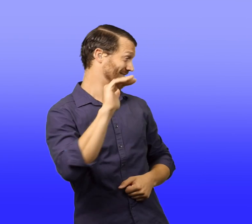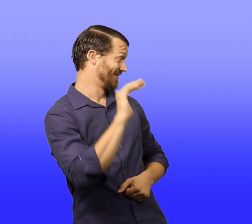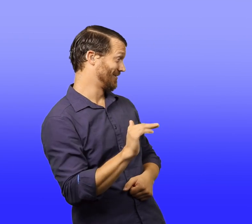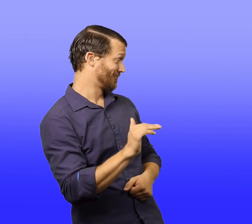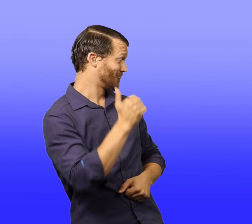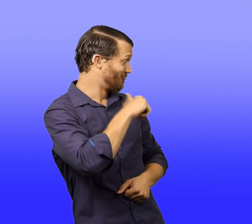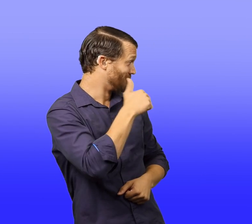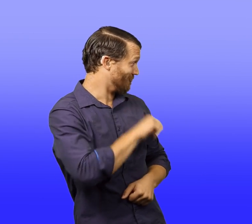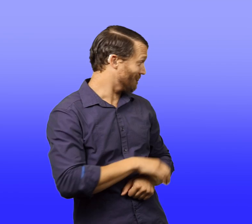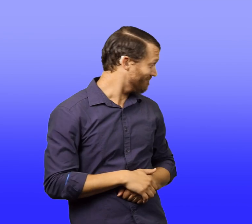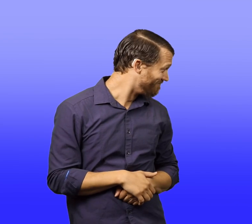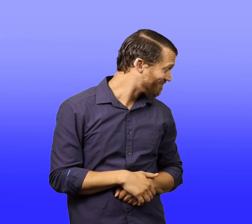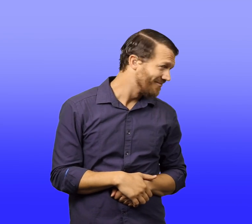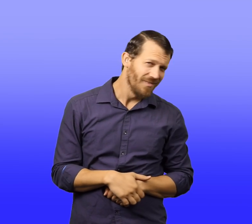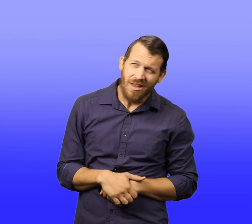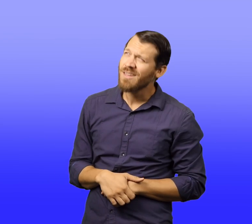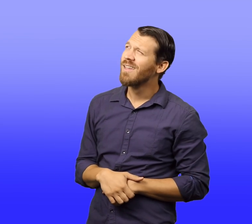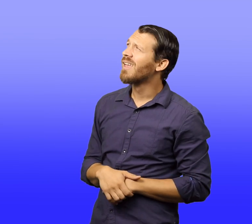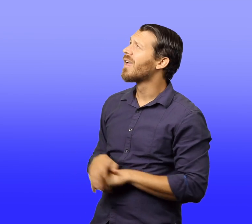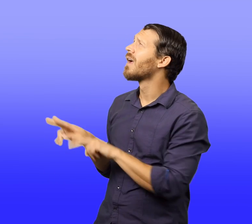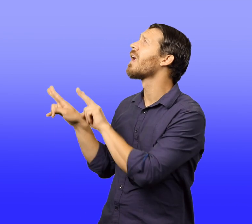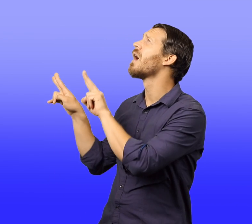The man looked up at the rustling leaves.